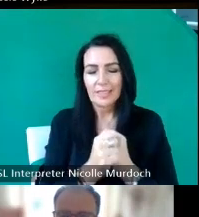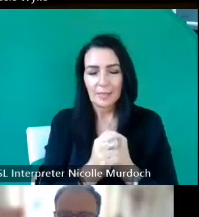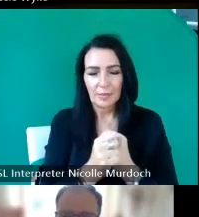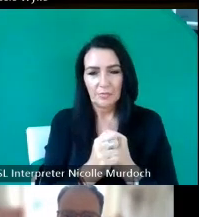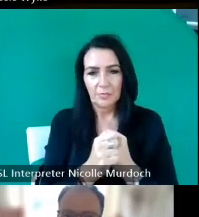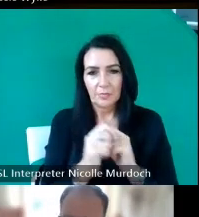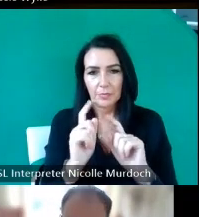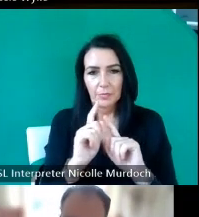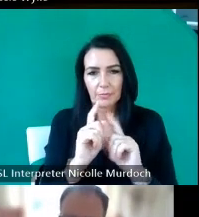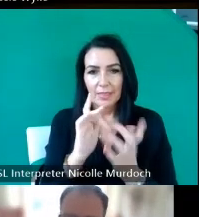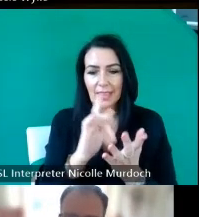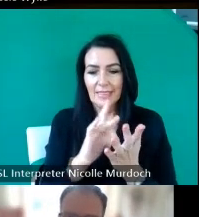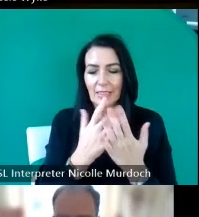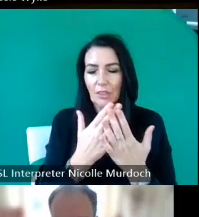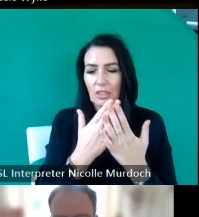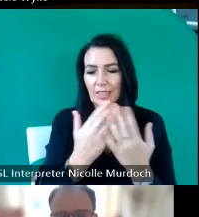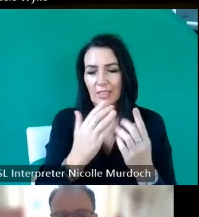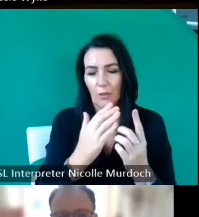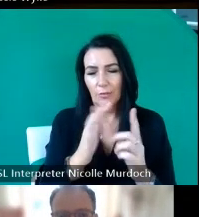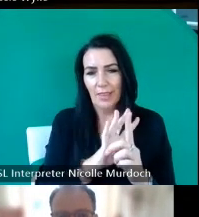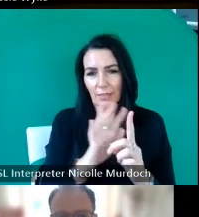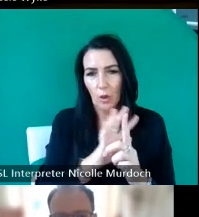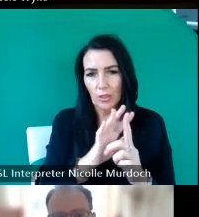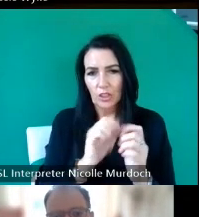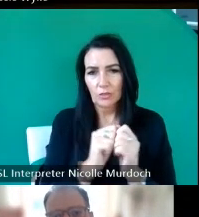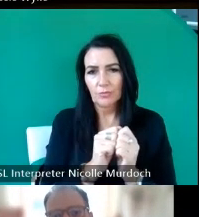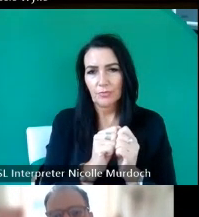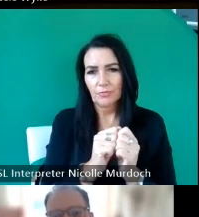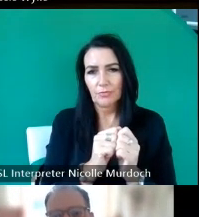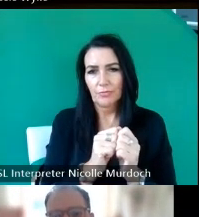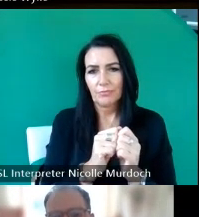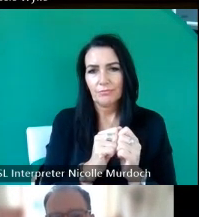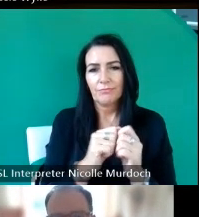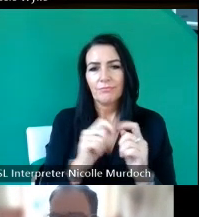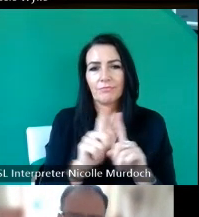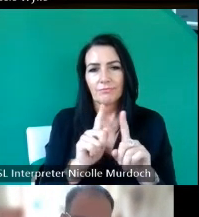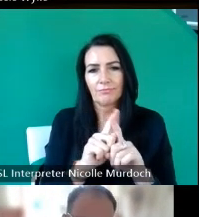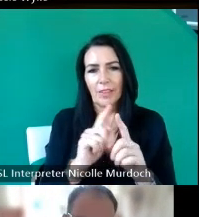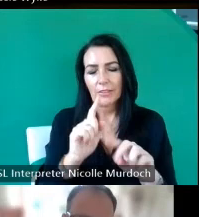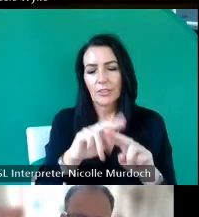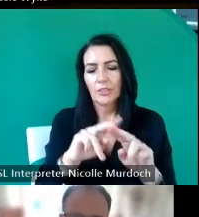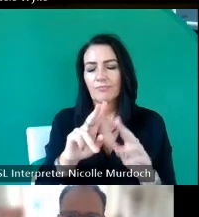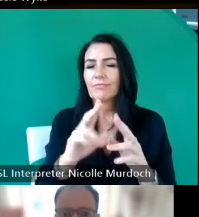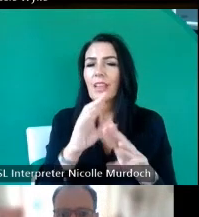for the study of ethnology ethn musicology and folklore um we teach on undergrad courses we run